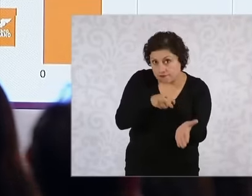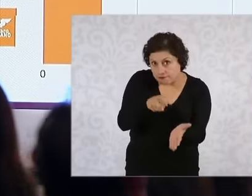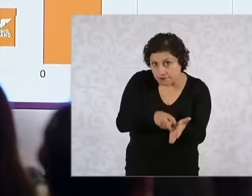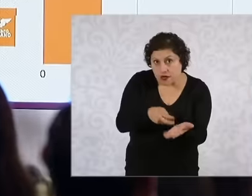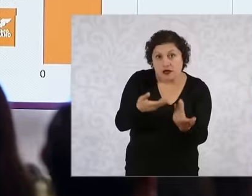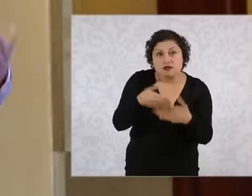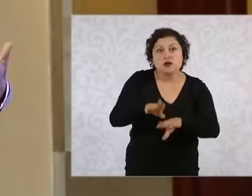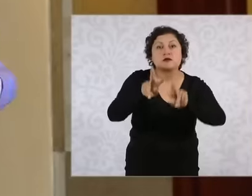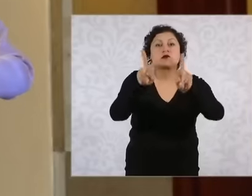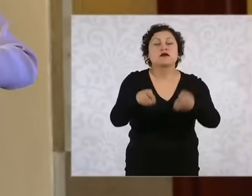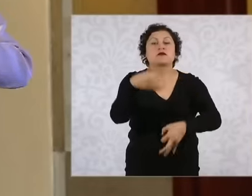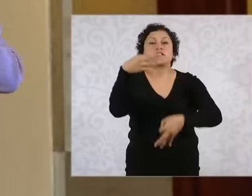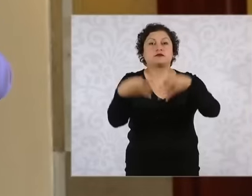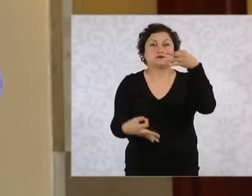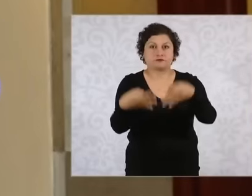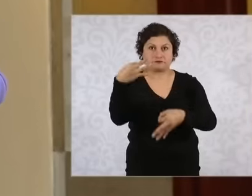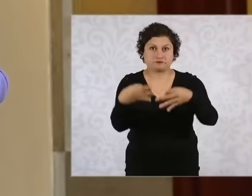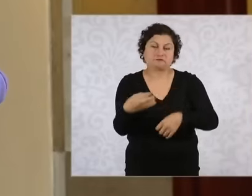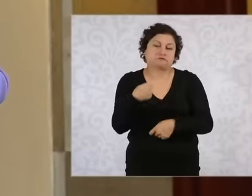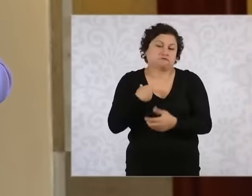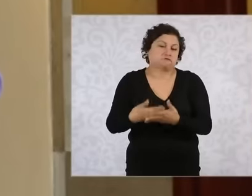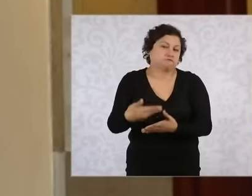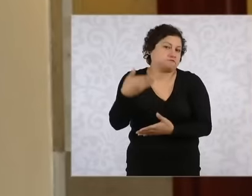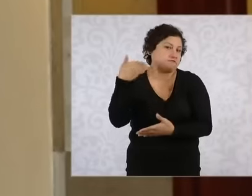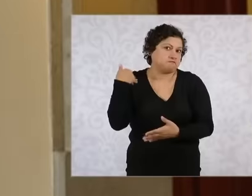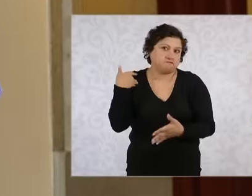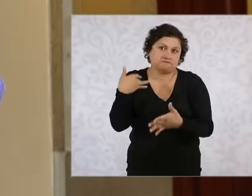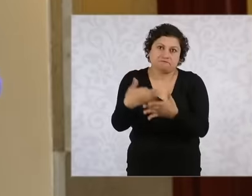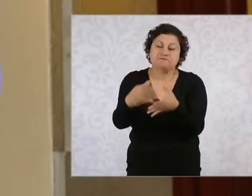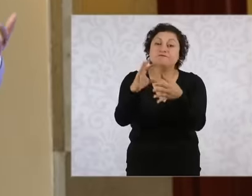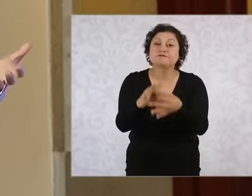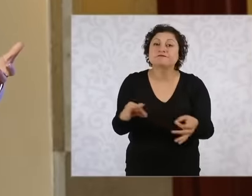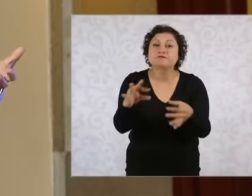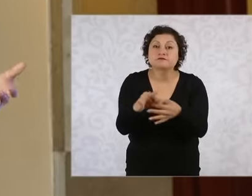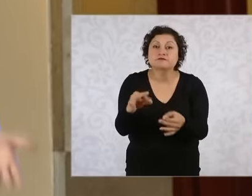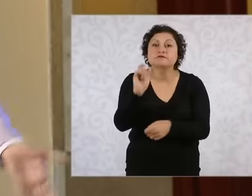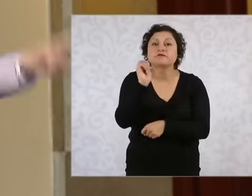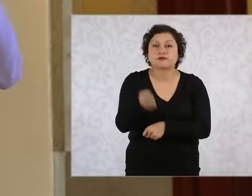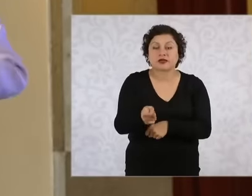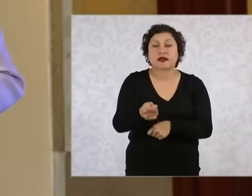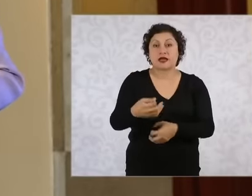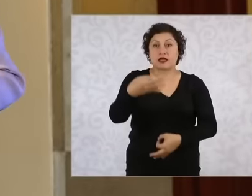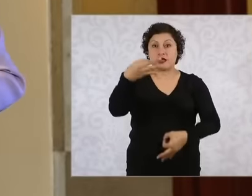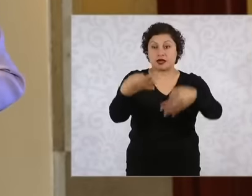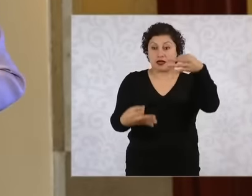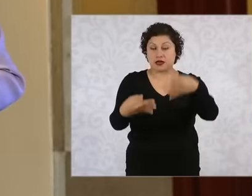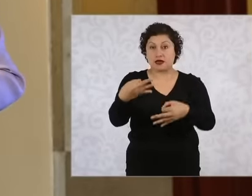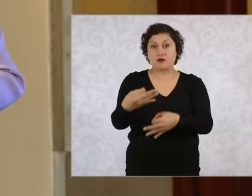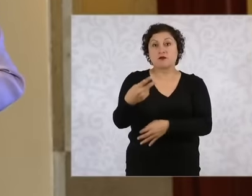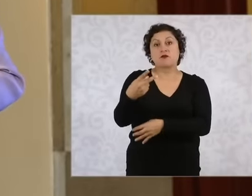and explained that in order to transform the judiciary that why it is necessary to transform